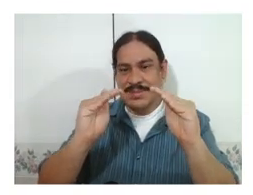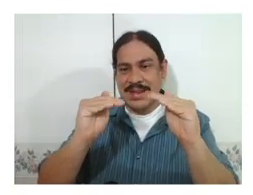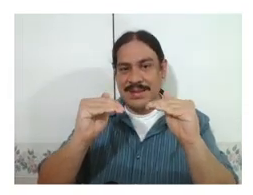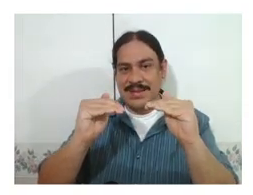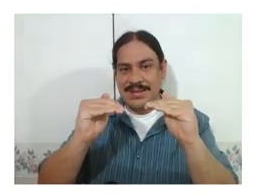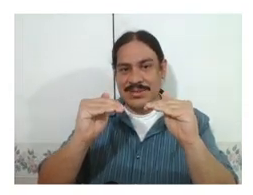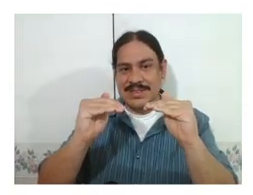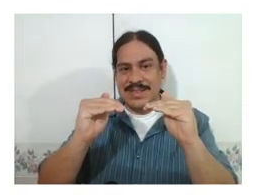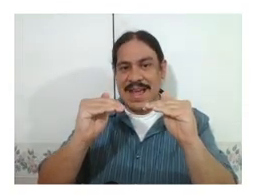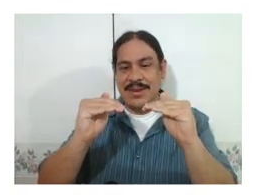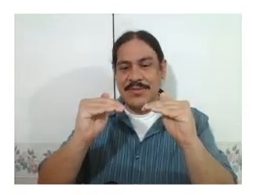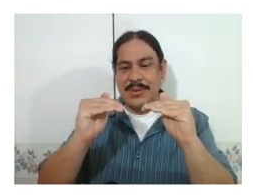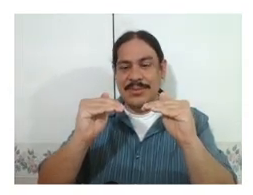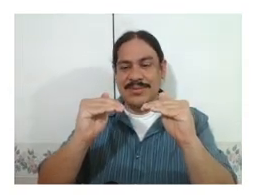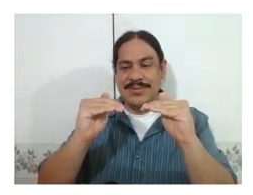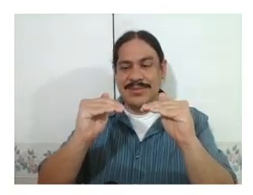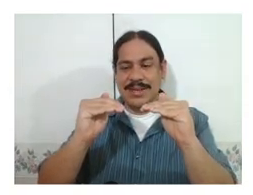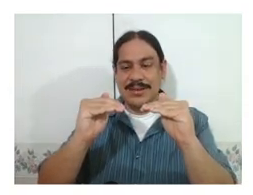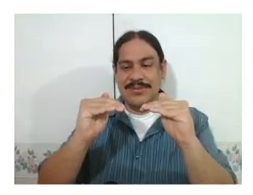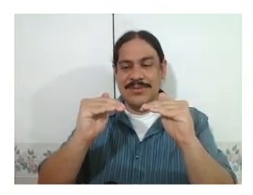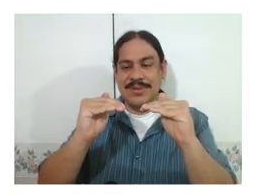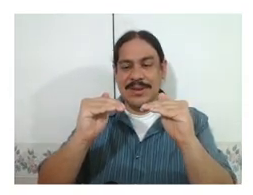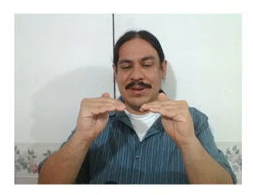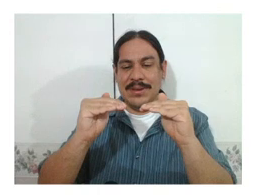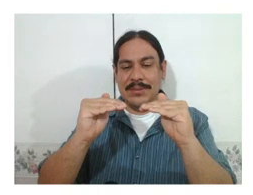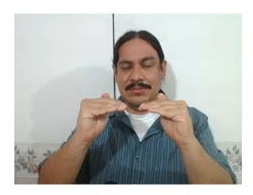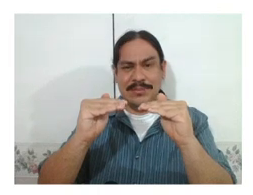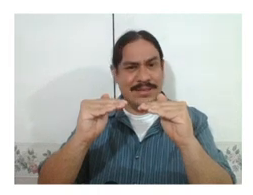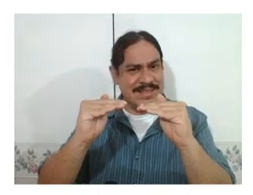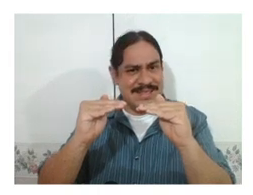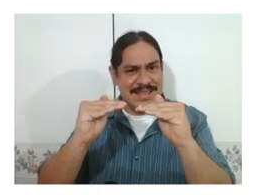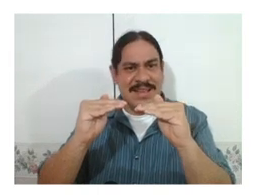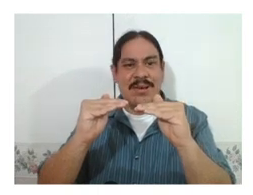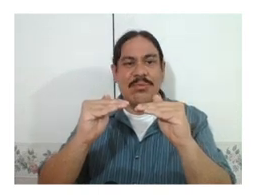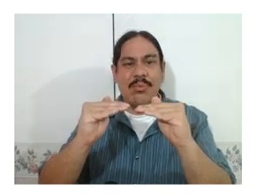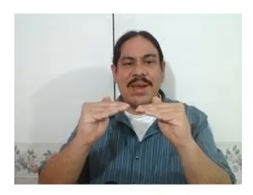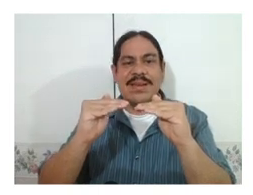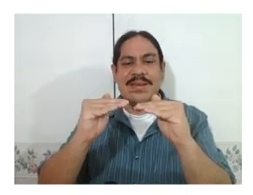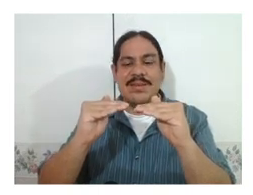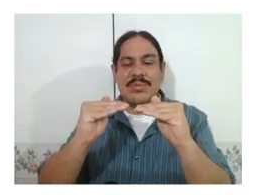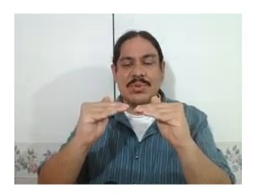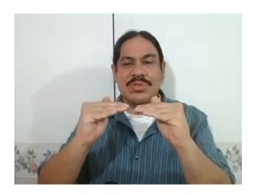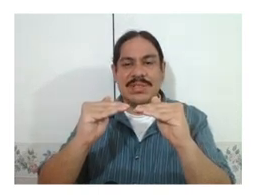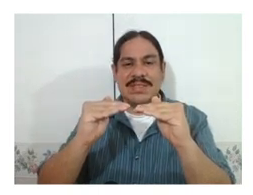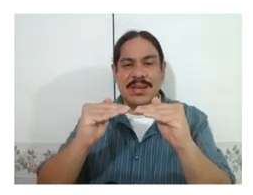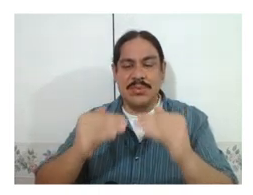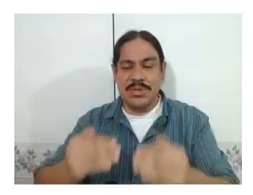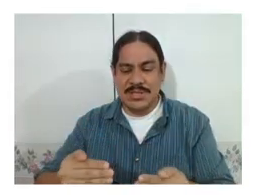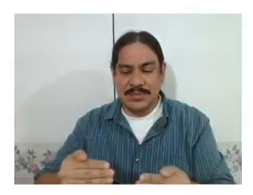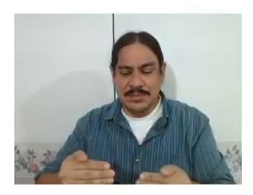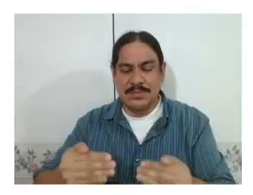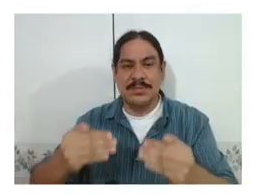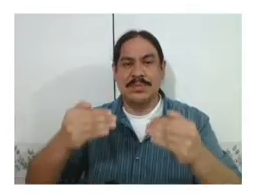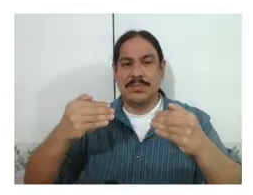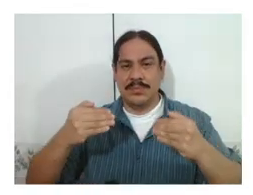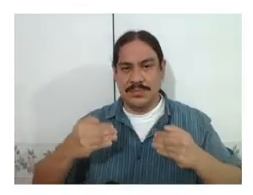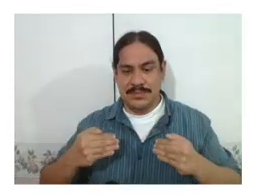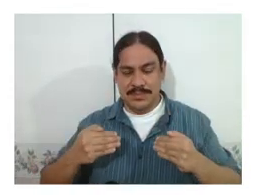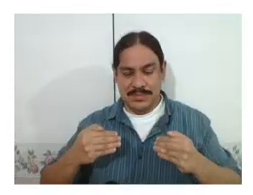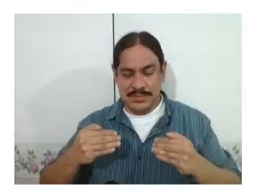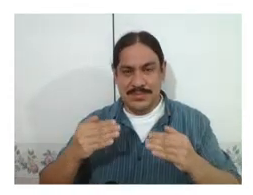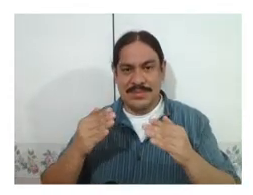and there's the allophone